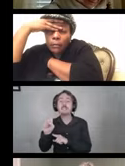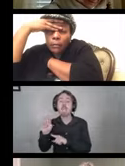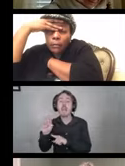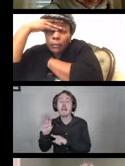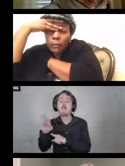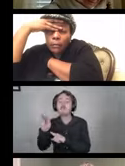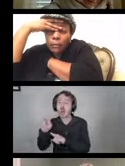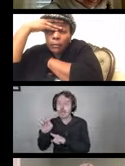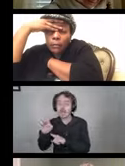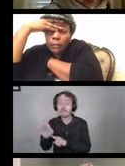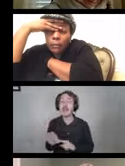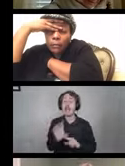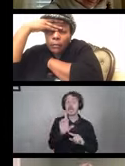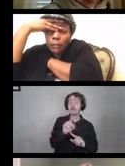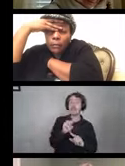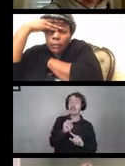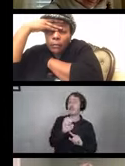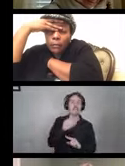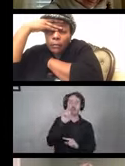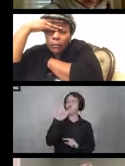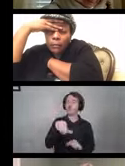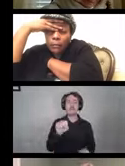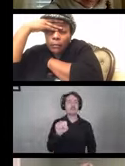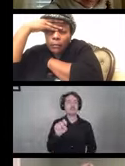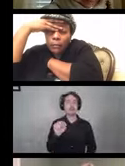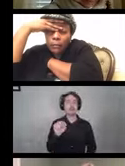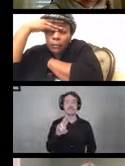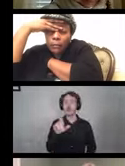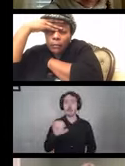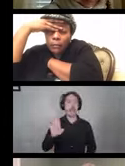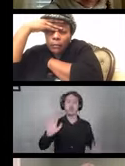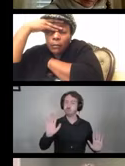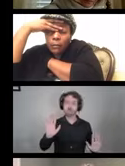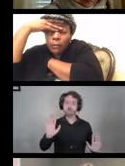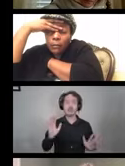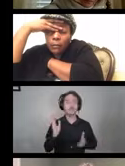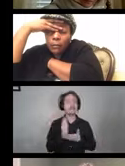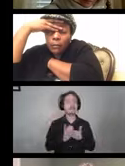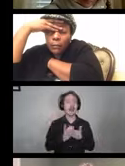DME should not require sterilization. Sometimes people are a little confused about that,